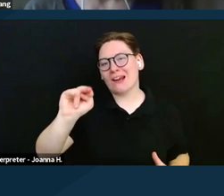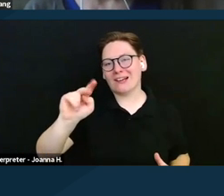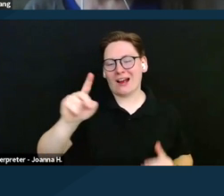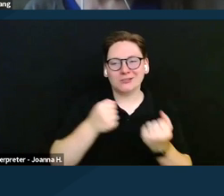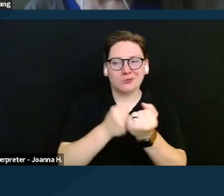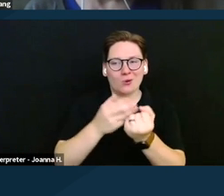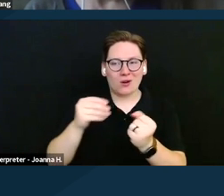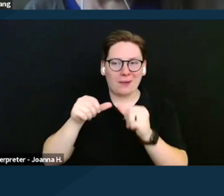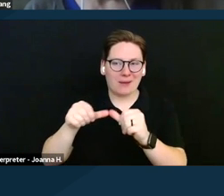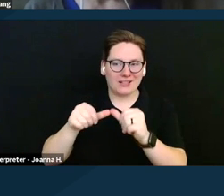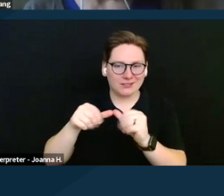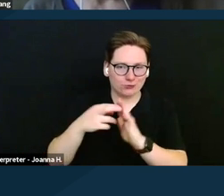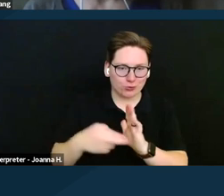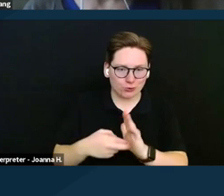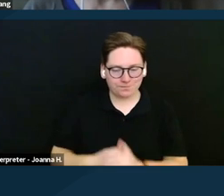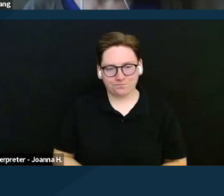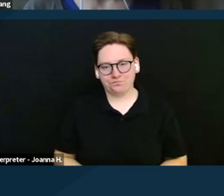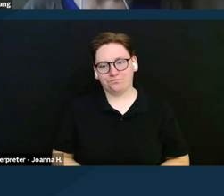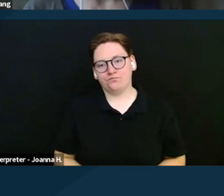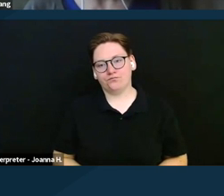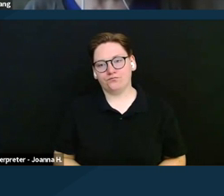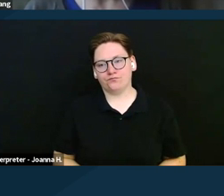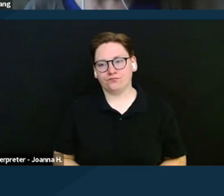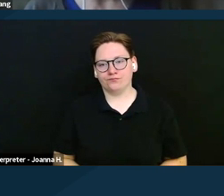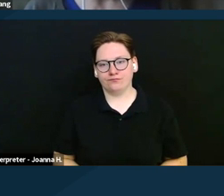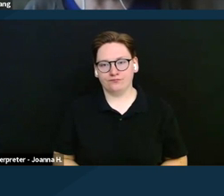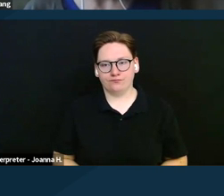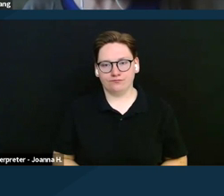So an example is household expenses,